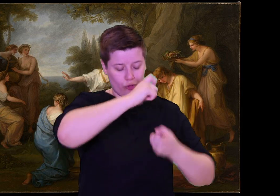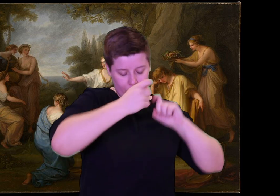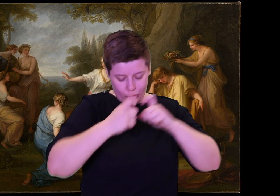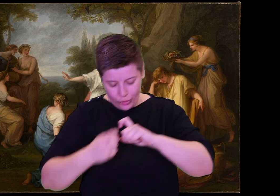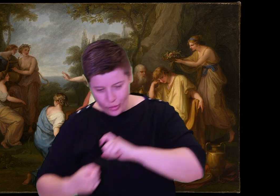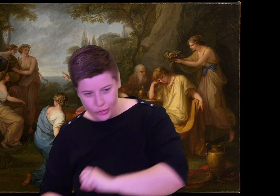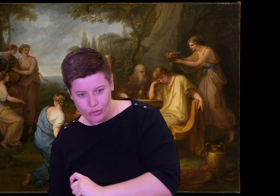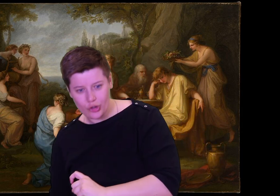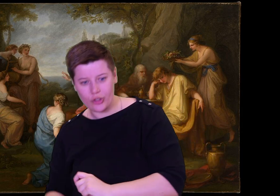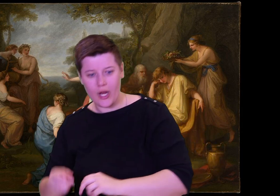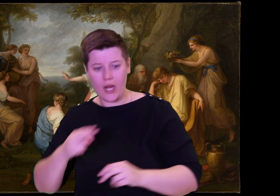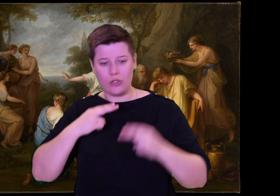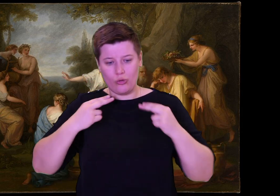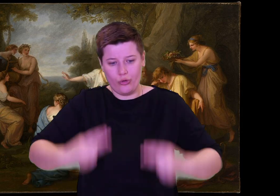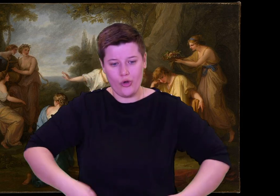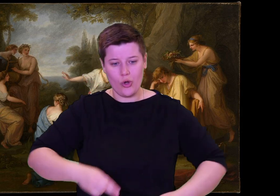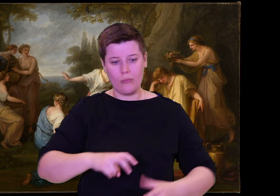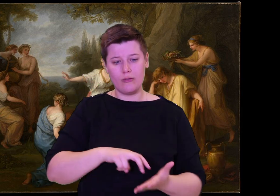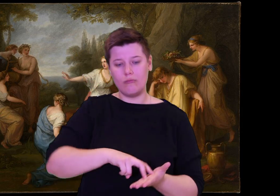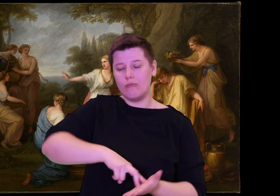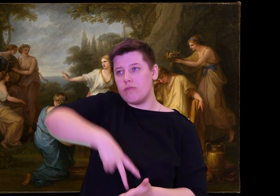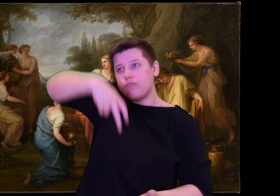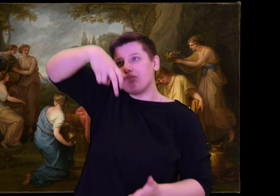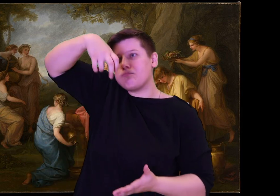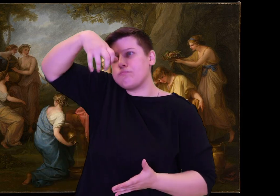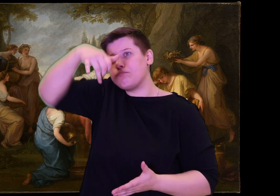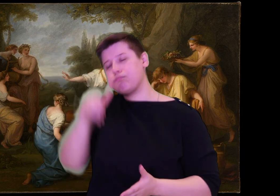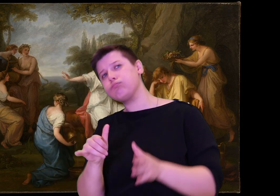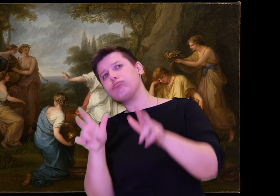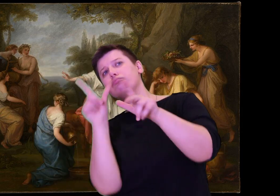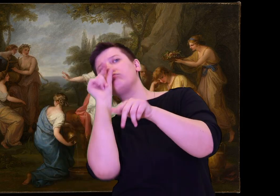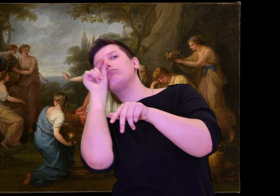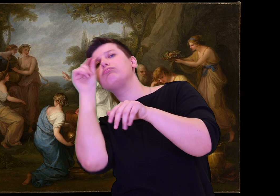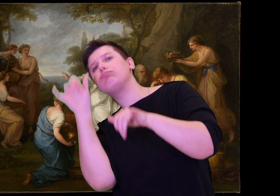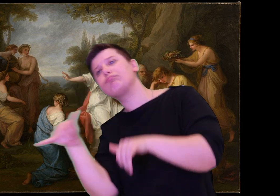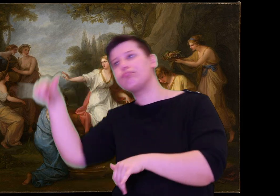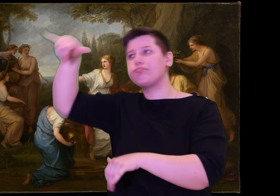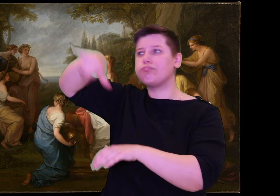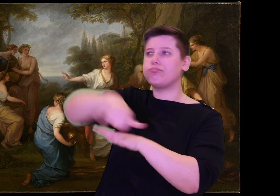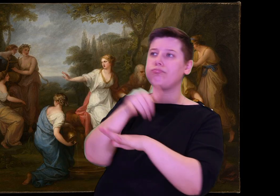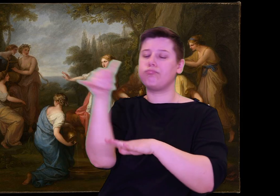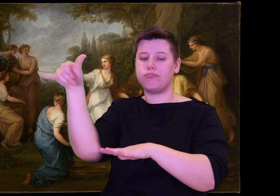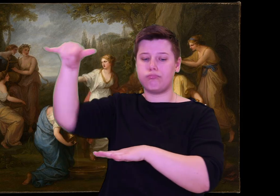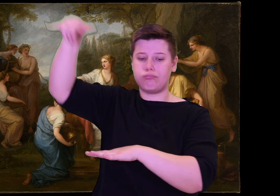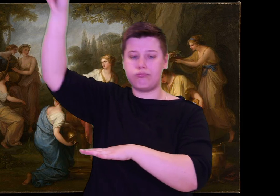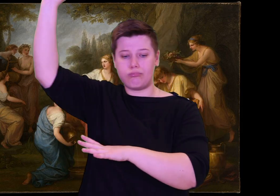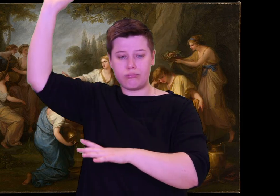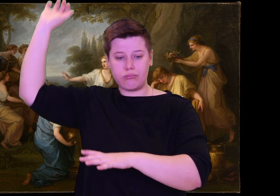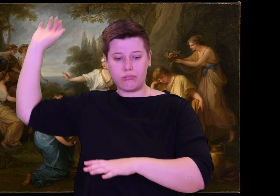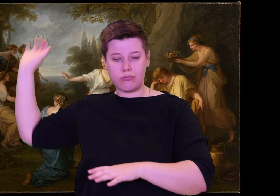But the goddess Athena met his gaze and said, "Do not hold